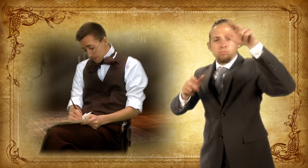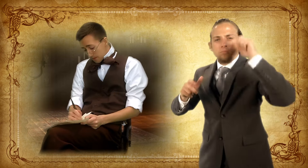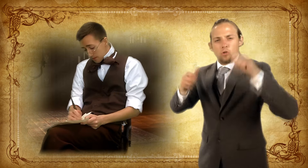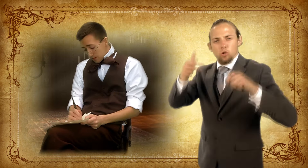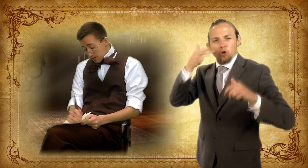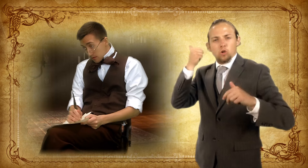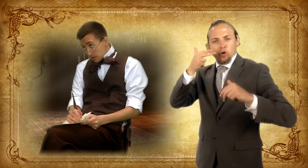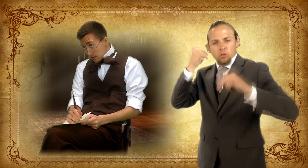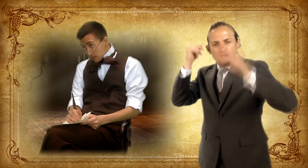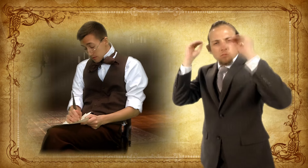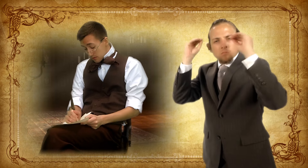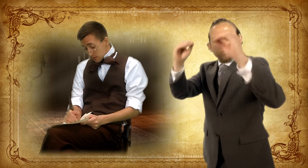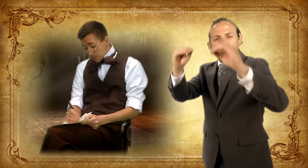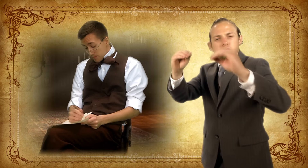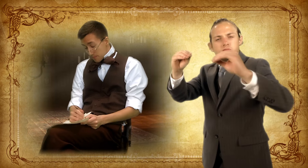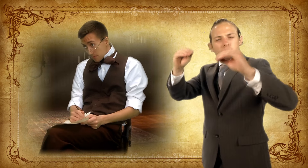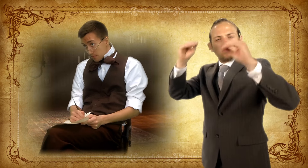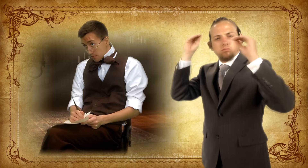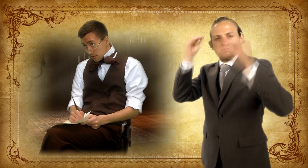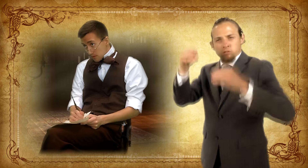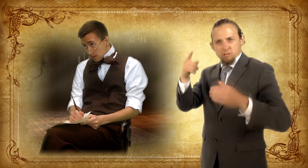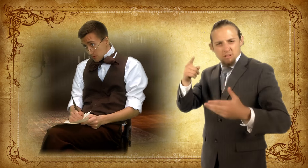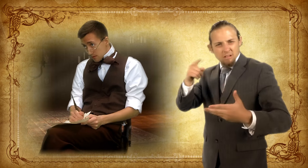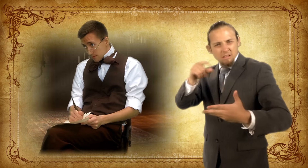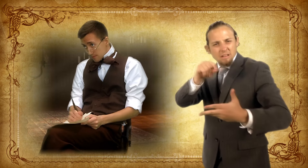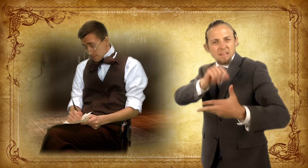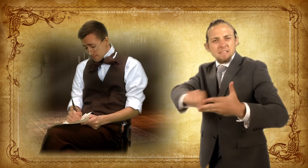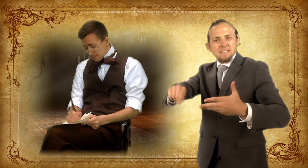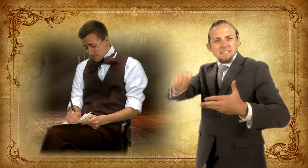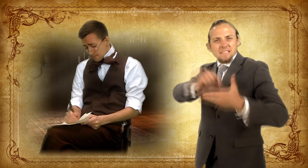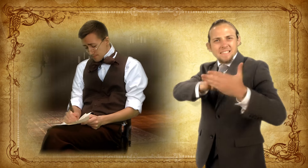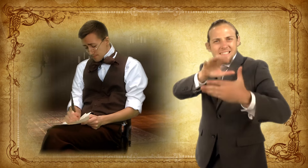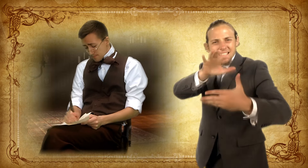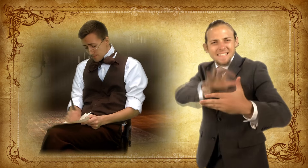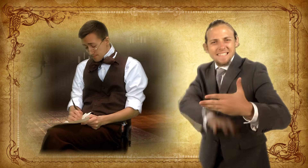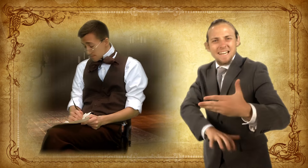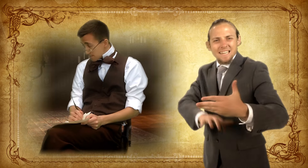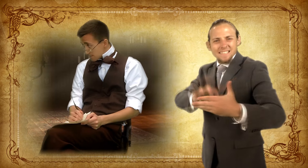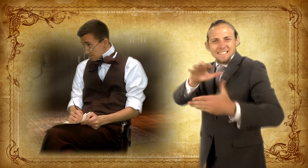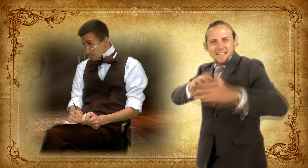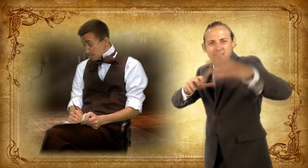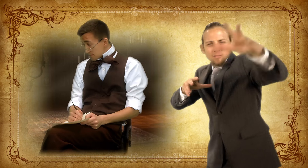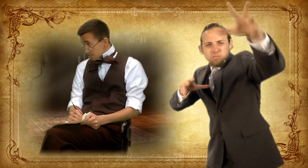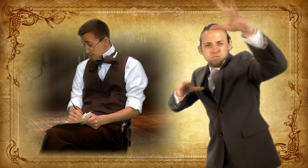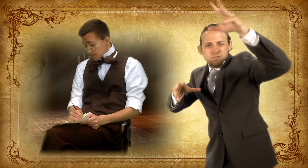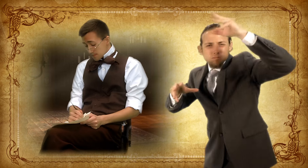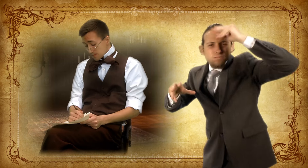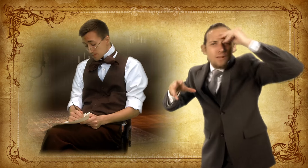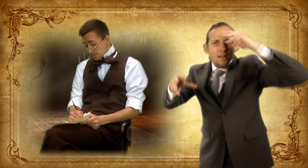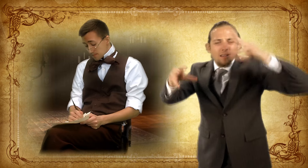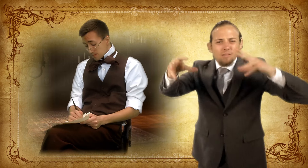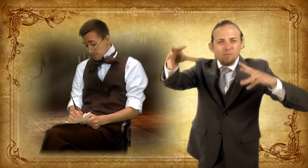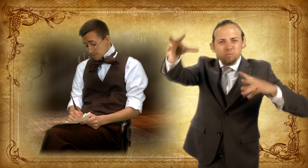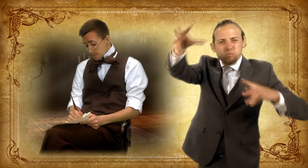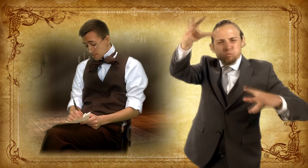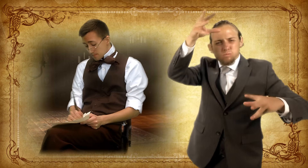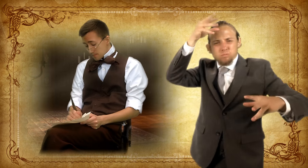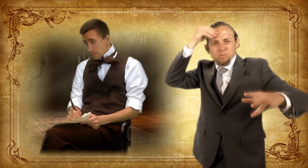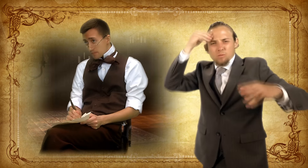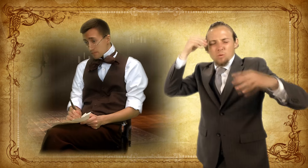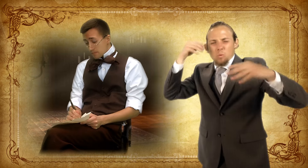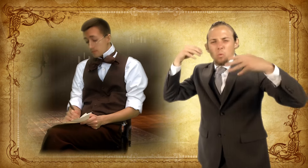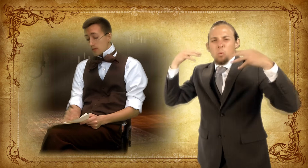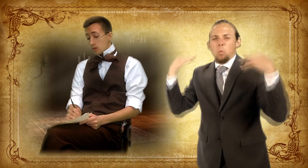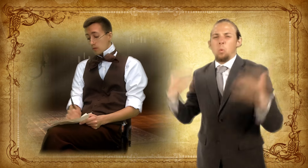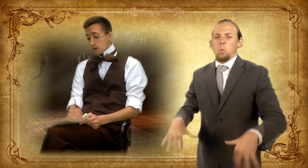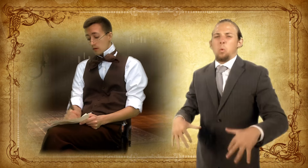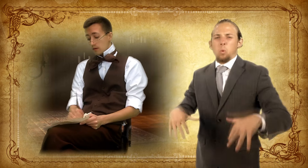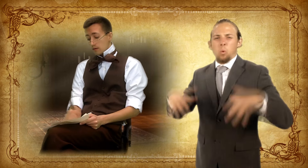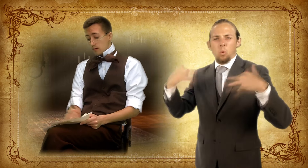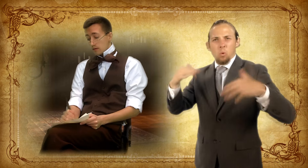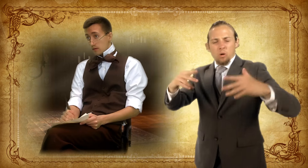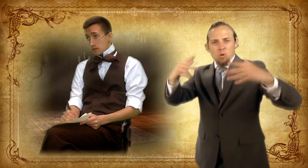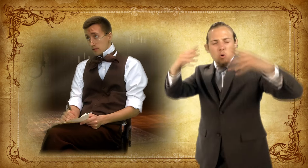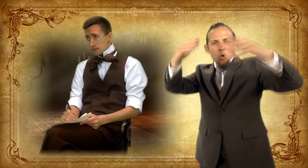his teaching methods, taking page after page of notes.